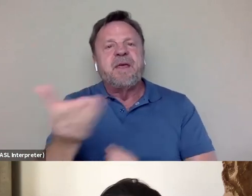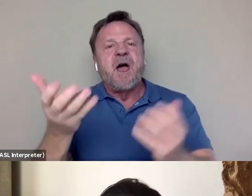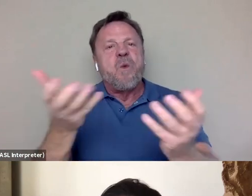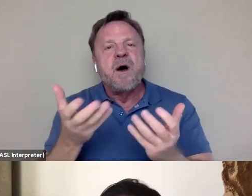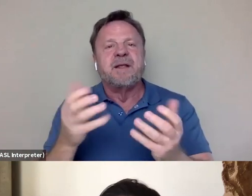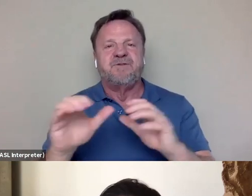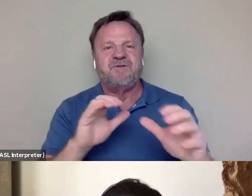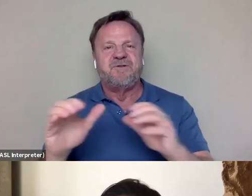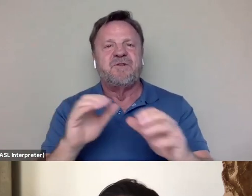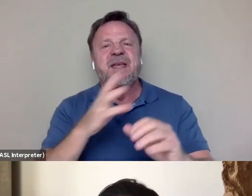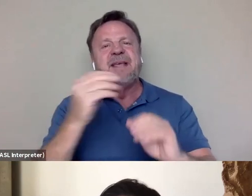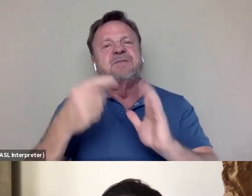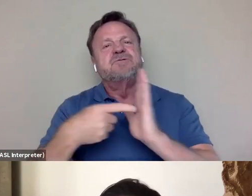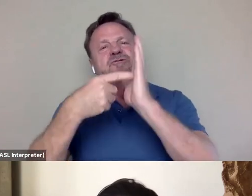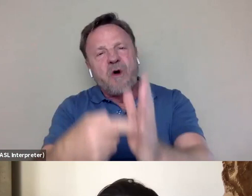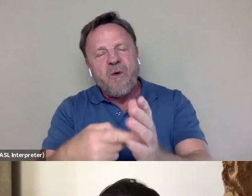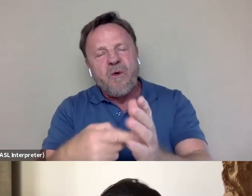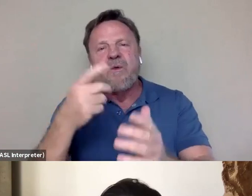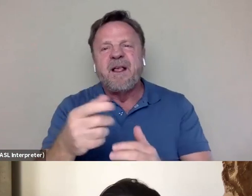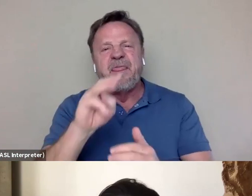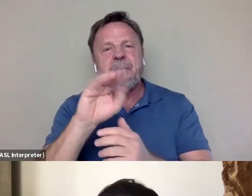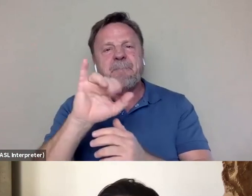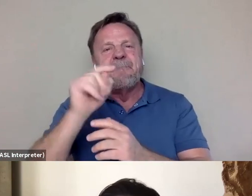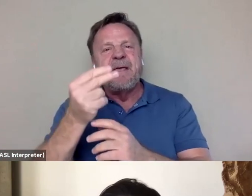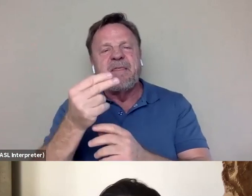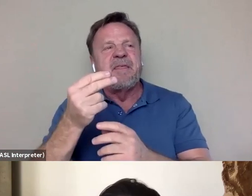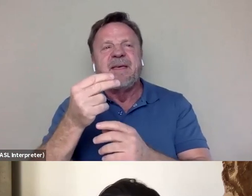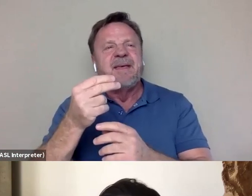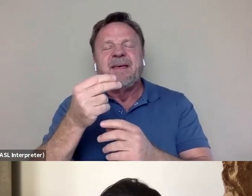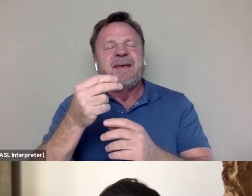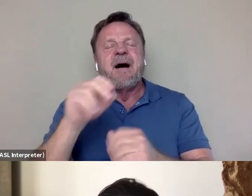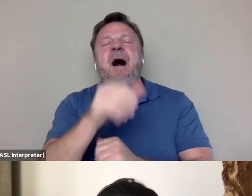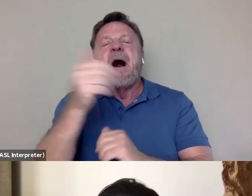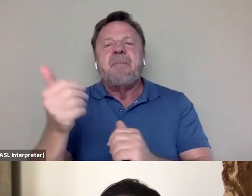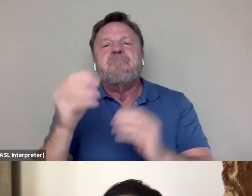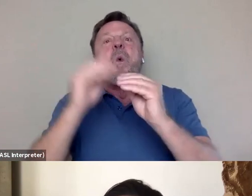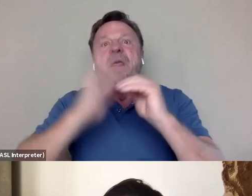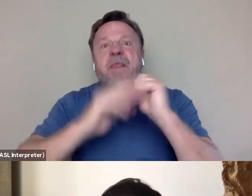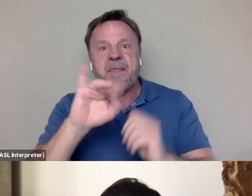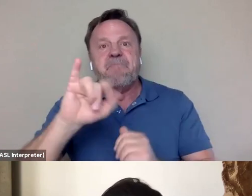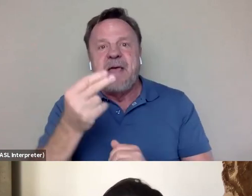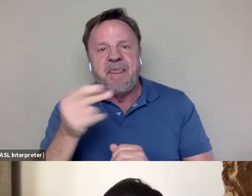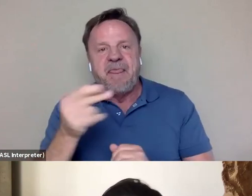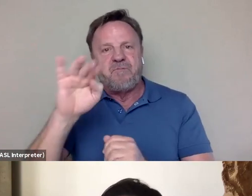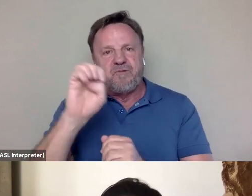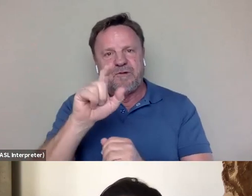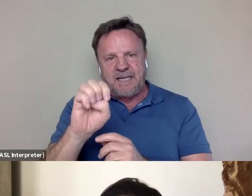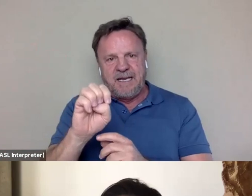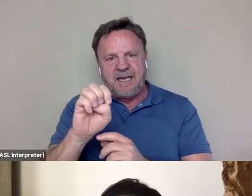is unravel and unpack the mythology of Bruce Lee, beyond him as a martial arts icon, beyond as a pop culture icon,